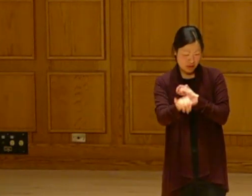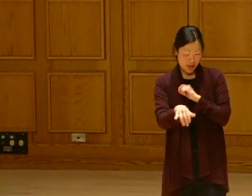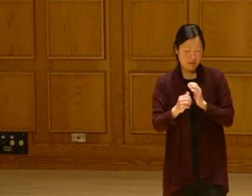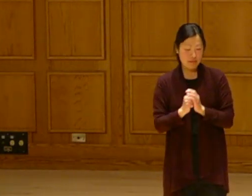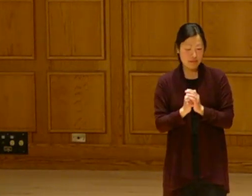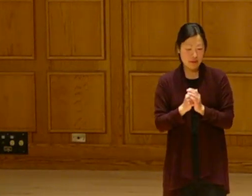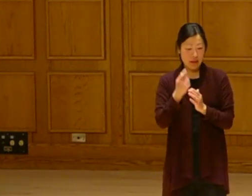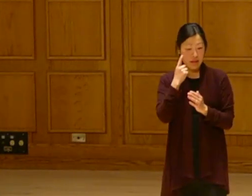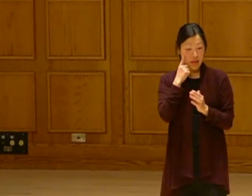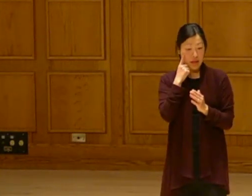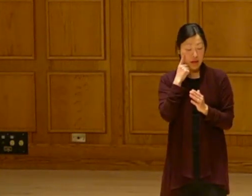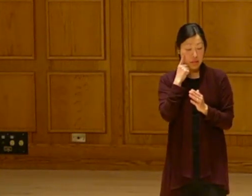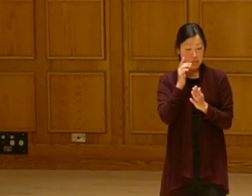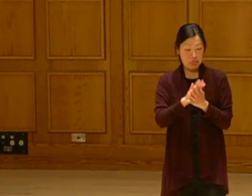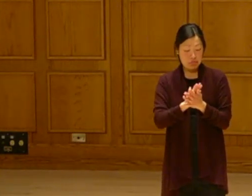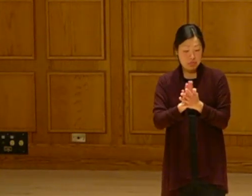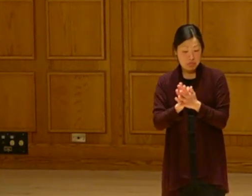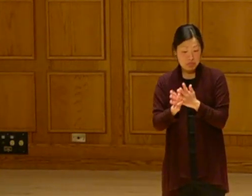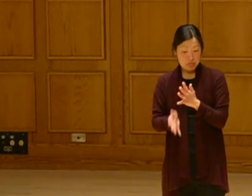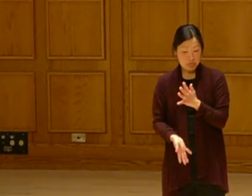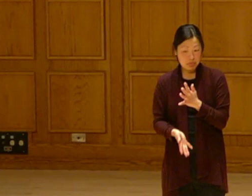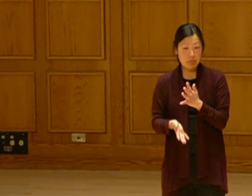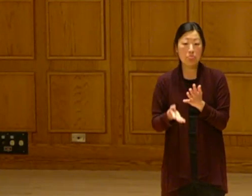multi-pronged approaches of maybe we can just do this.